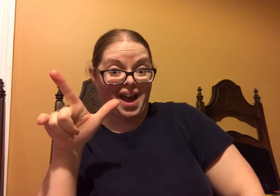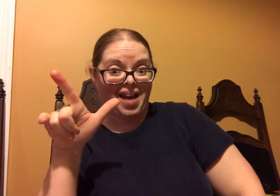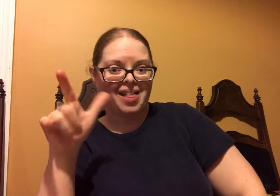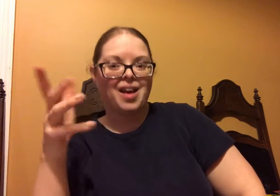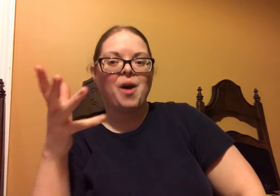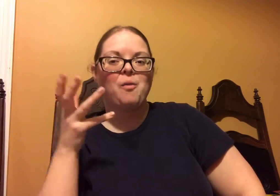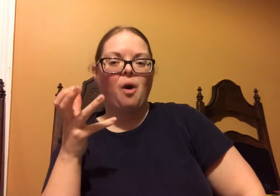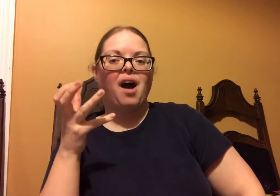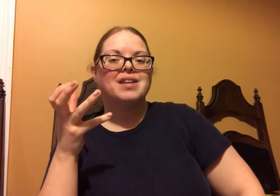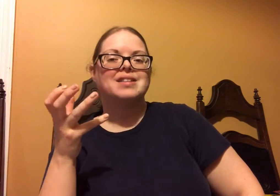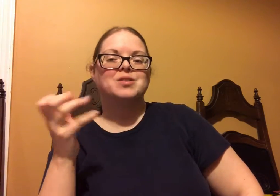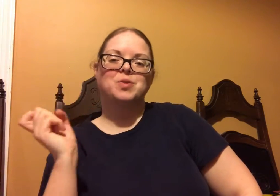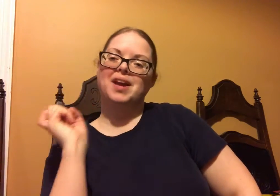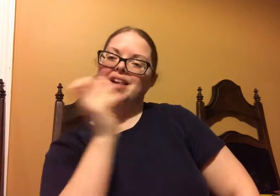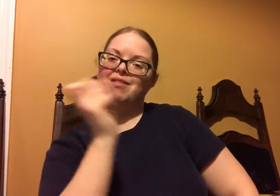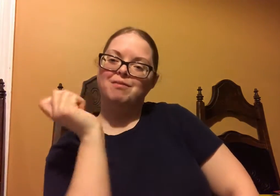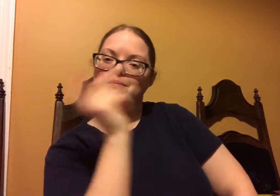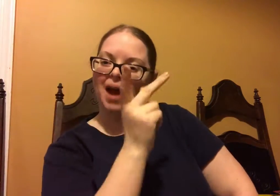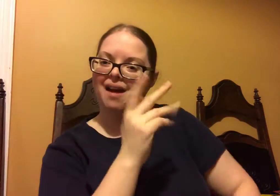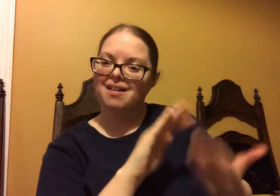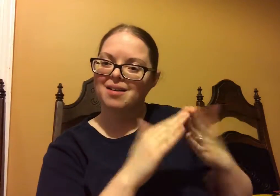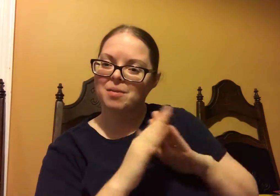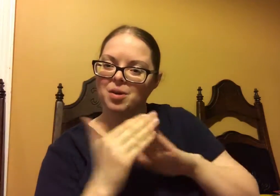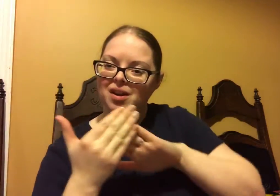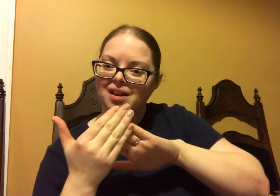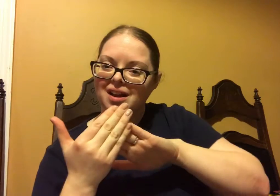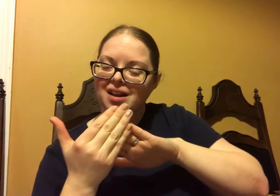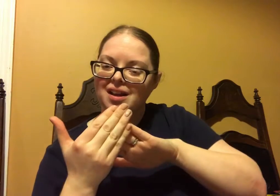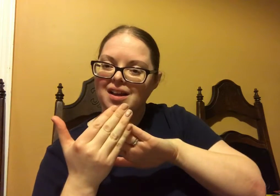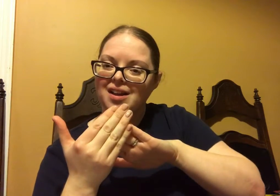Young Living wants to give back.